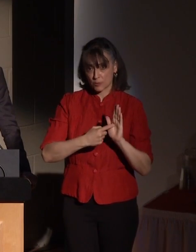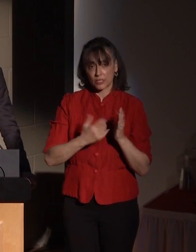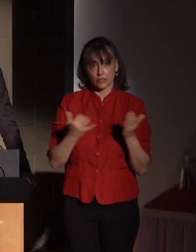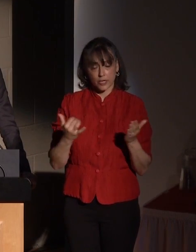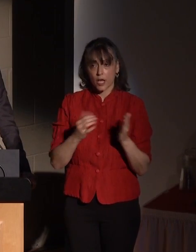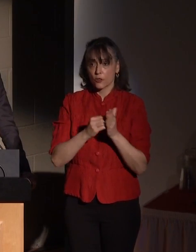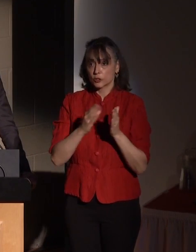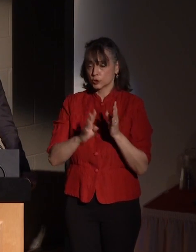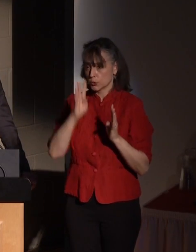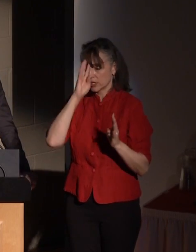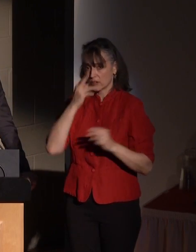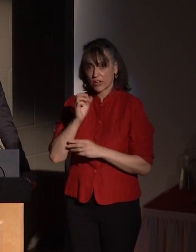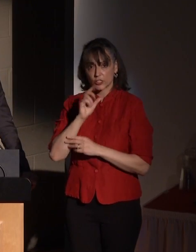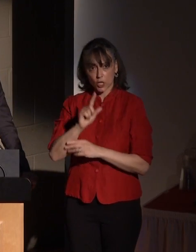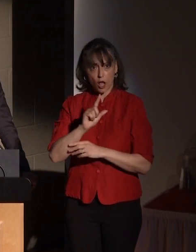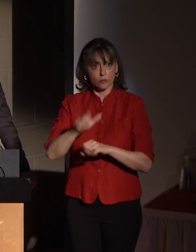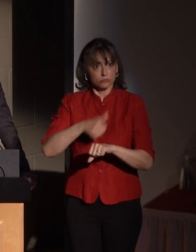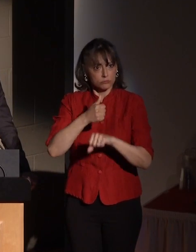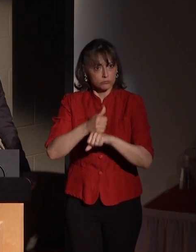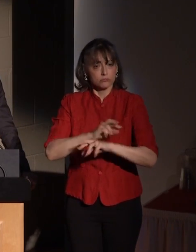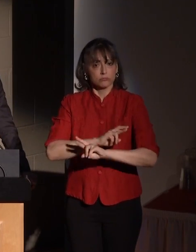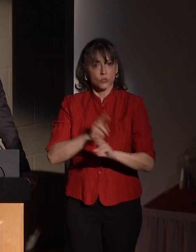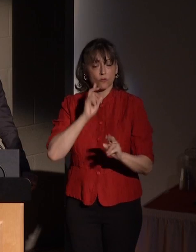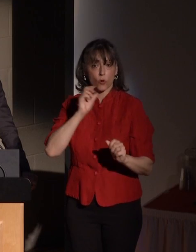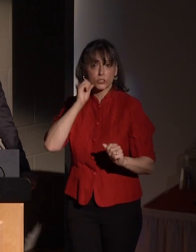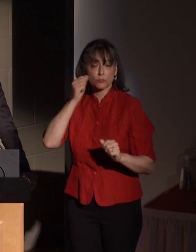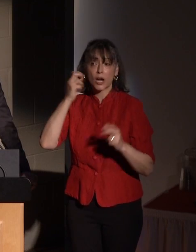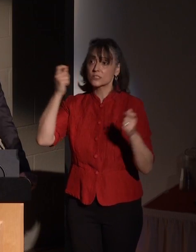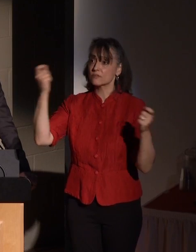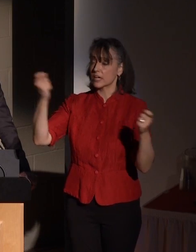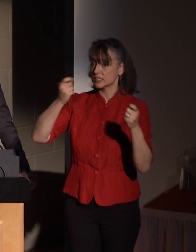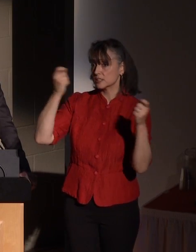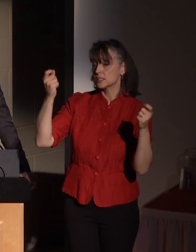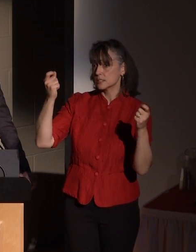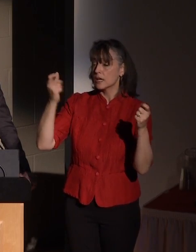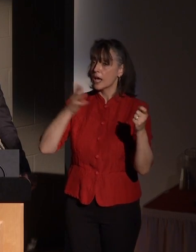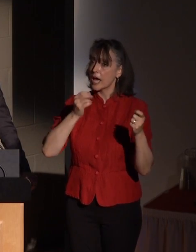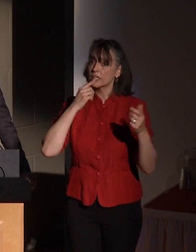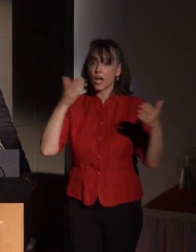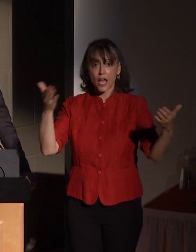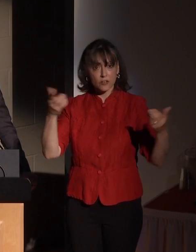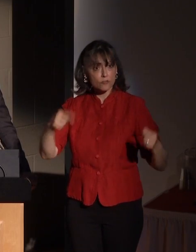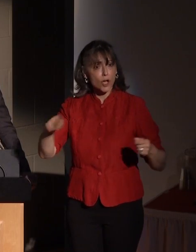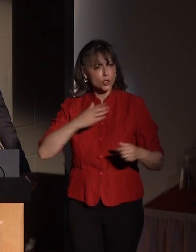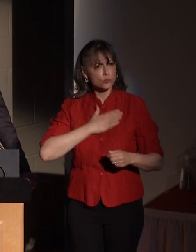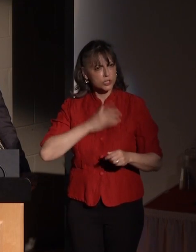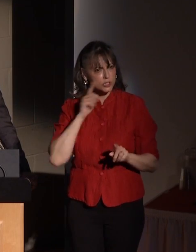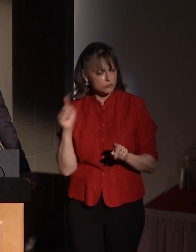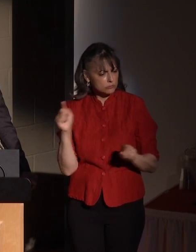mounted especially for tomorrow's festival, and I genuinely invite you to go down and take a look at that